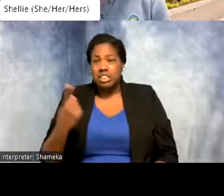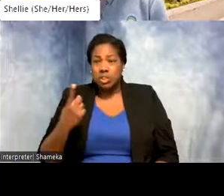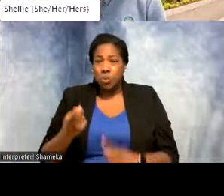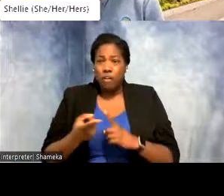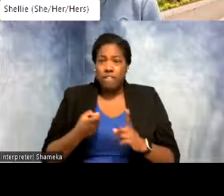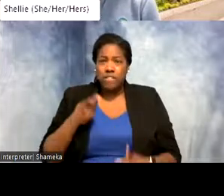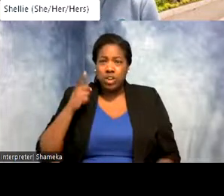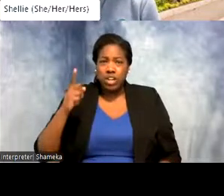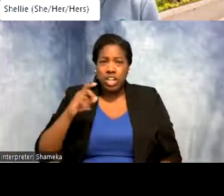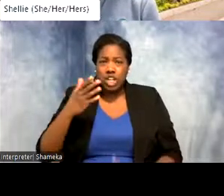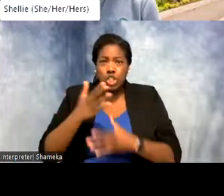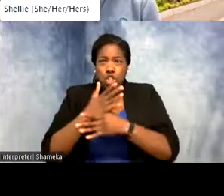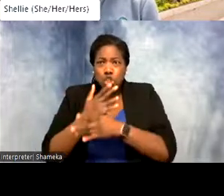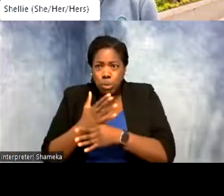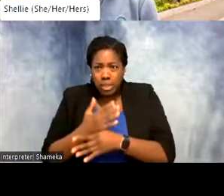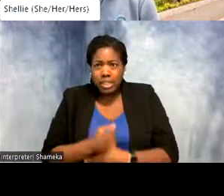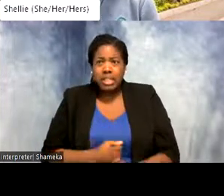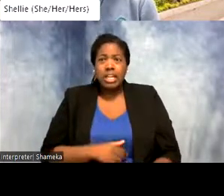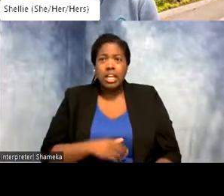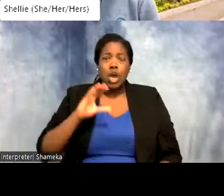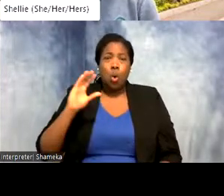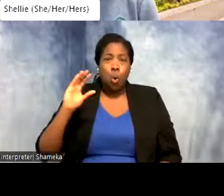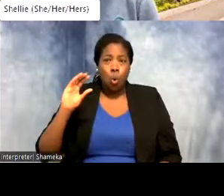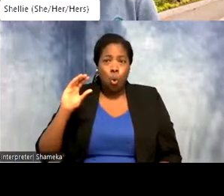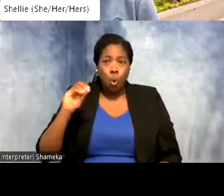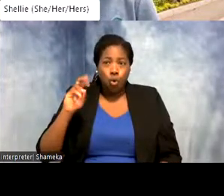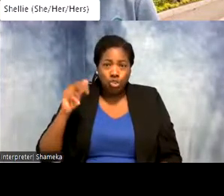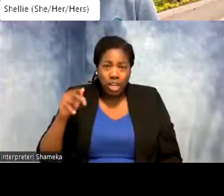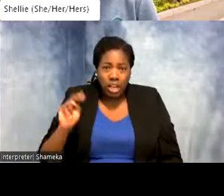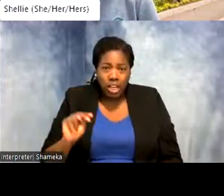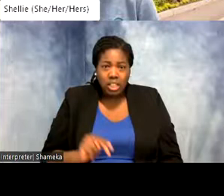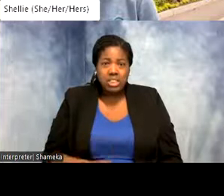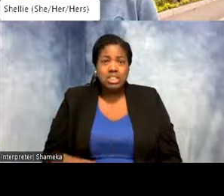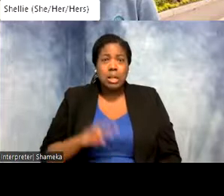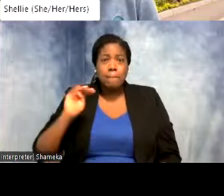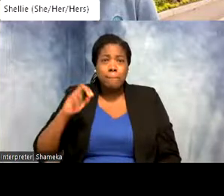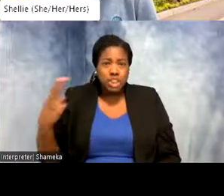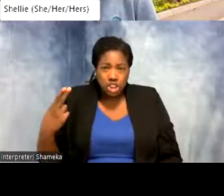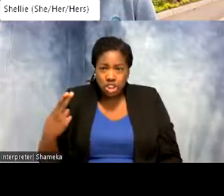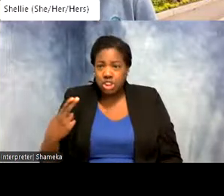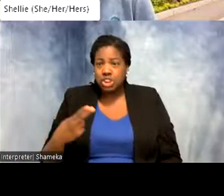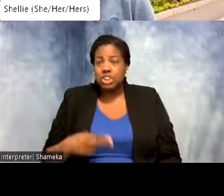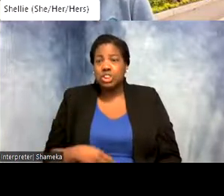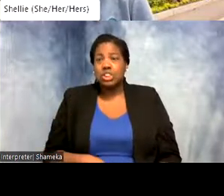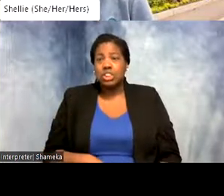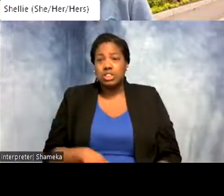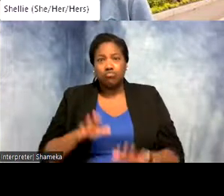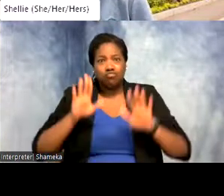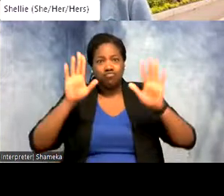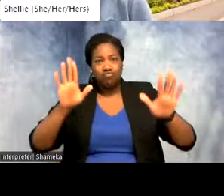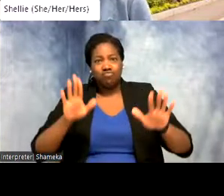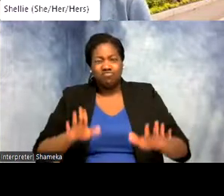from Germany! Portland, Oregon. Michigan. Fantastic let's see if anyone else.